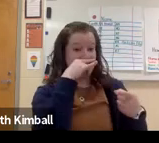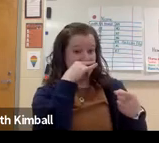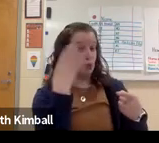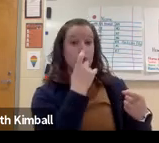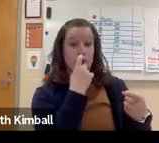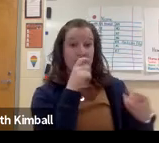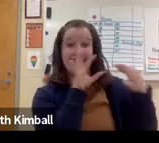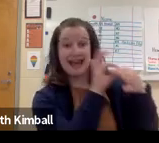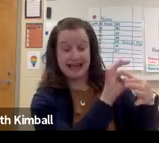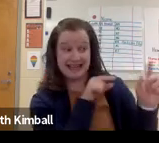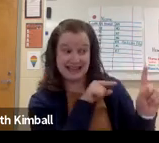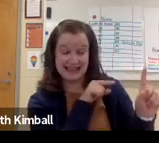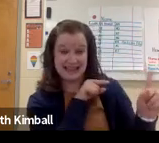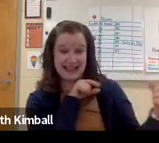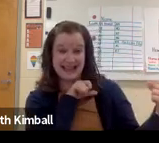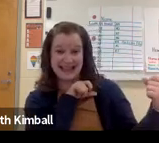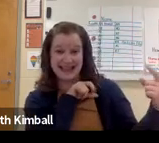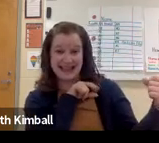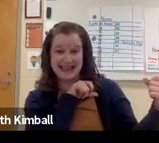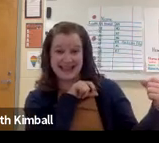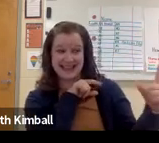and yet that's still close enough to that Bluetooth